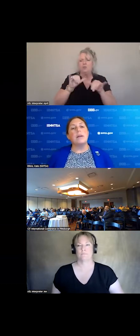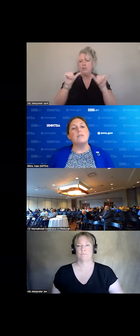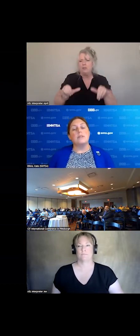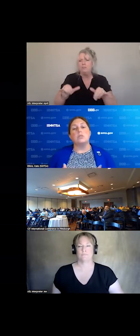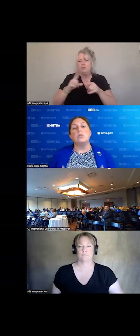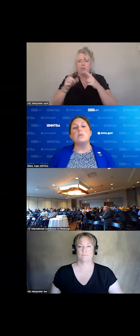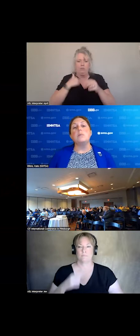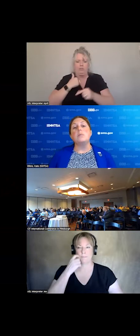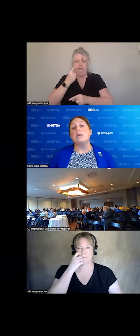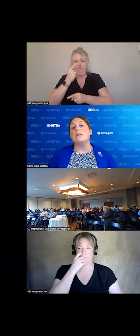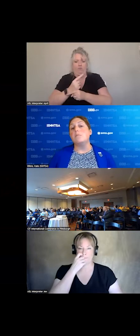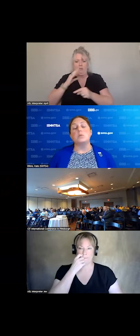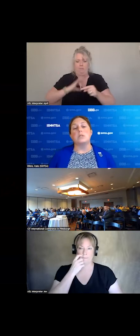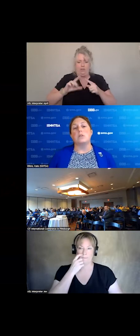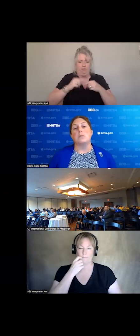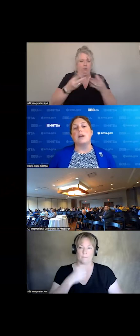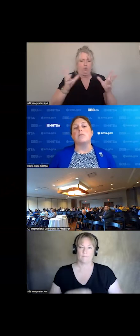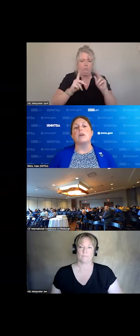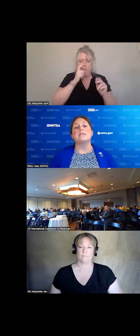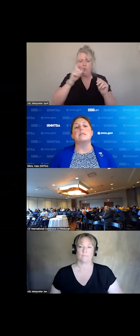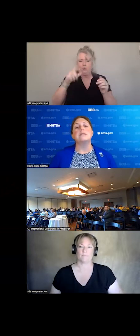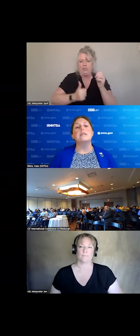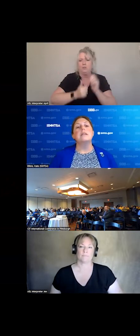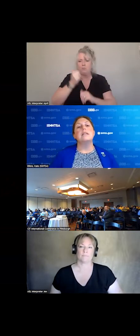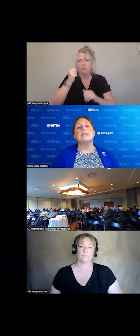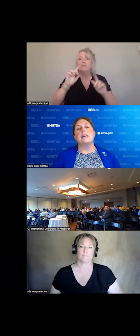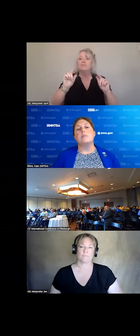FITS TO THE PEOPLE WHO NEED IT MOST, IN THEIR TIME OF CRISIS. NEXT SLIDE, PLEASE